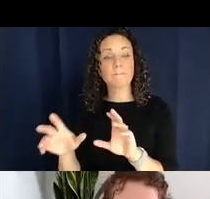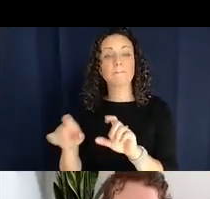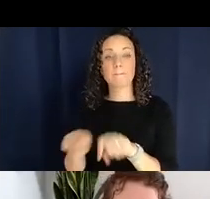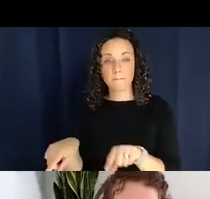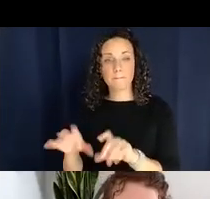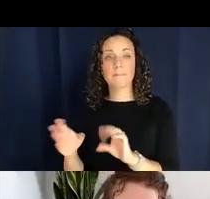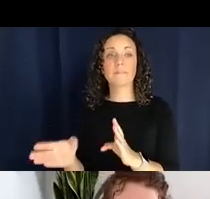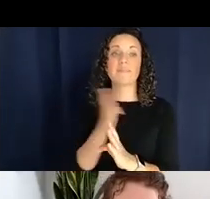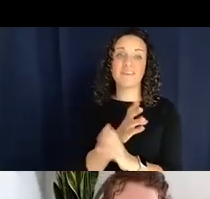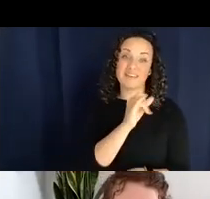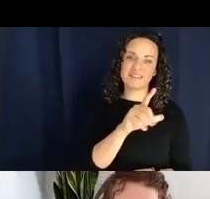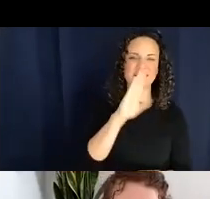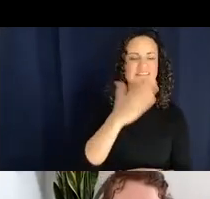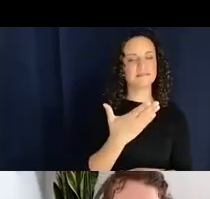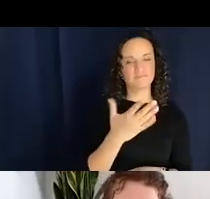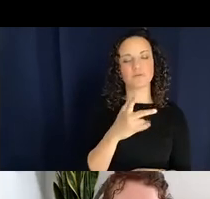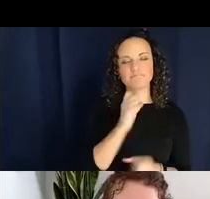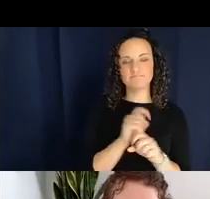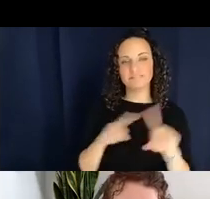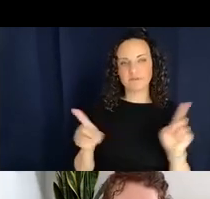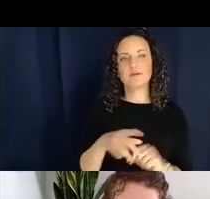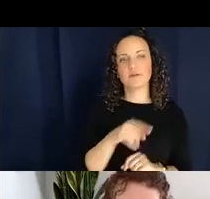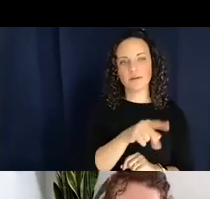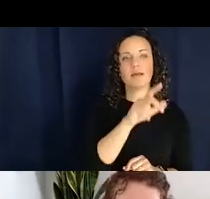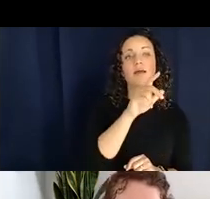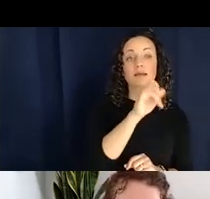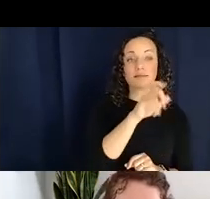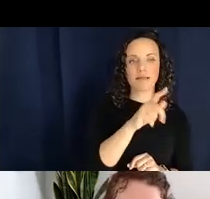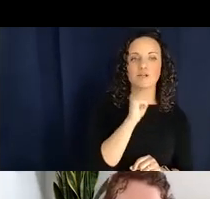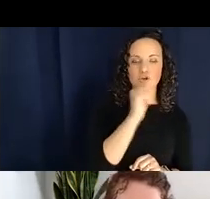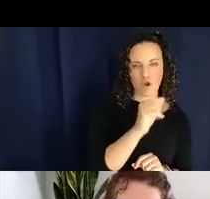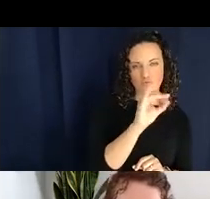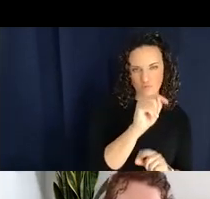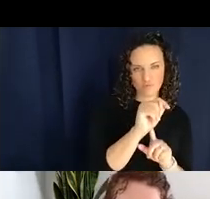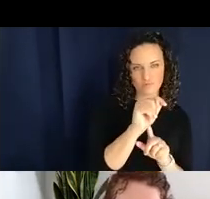non-root classifiers where you have either noun incorporation or some kind of affixation